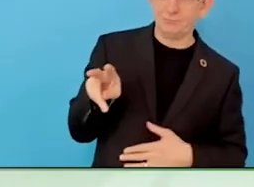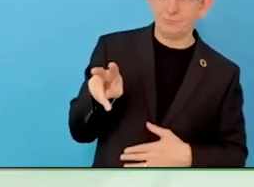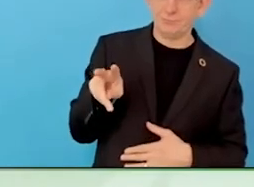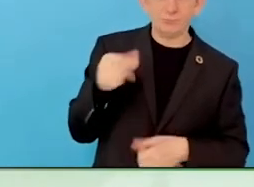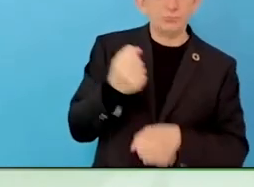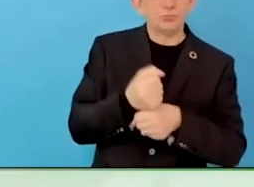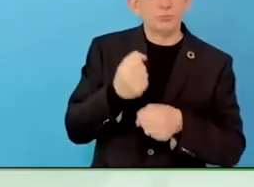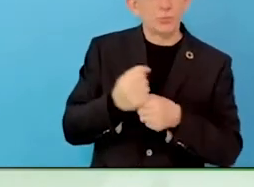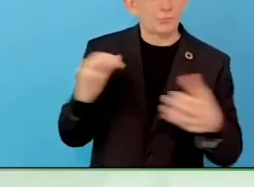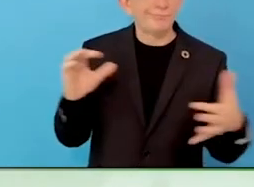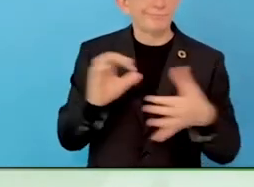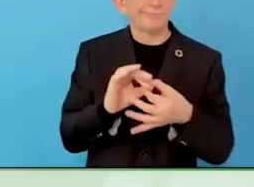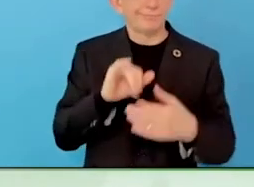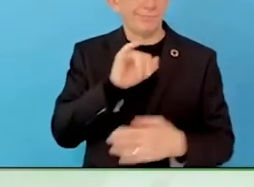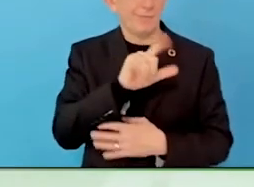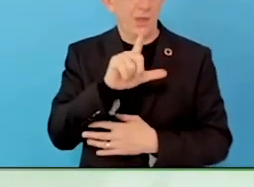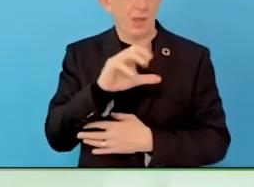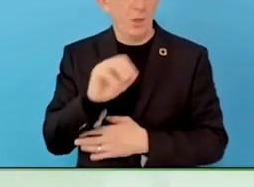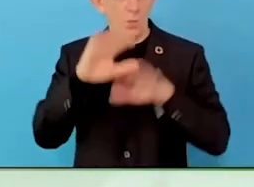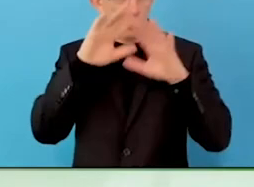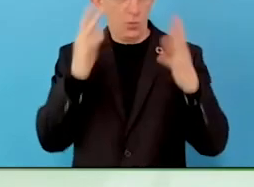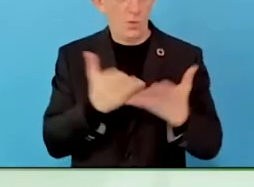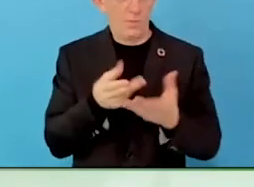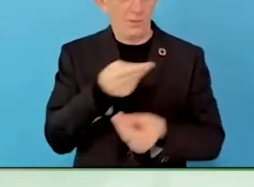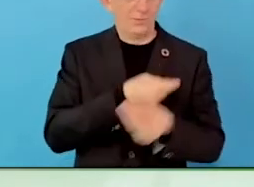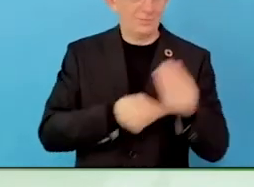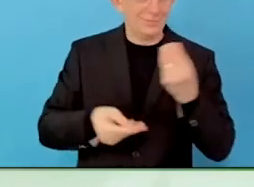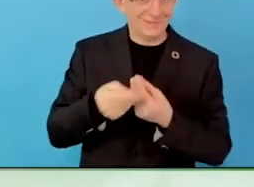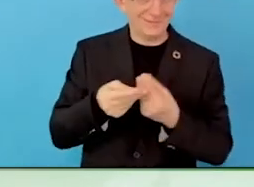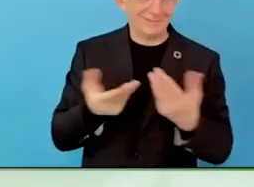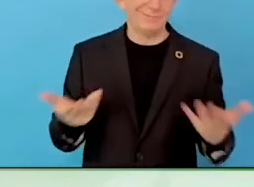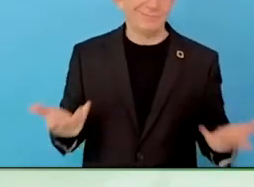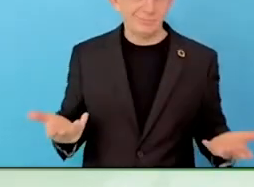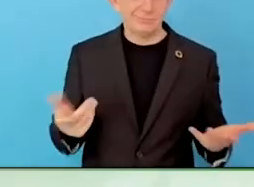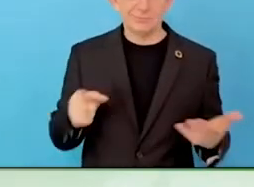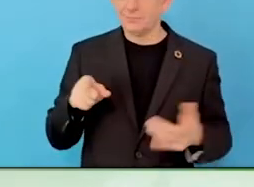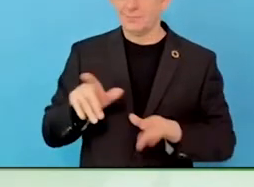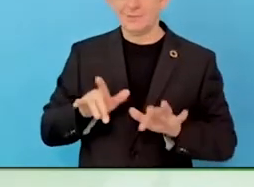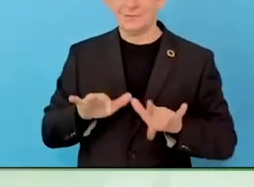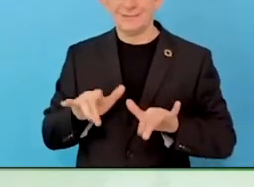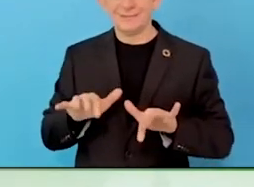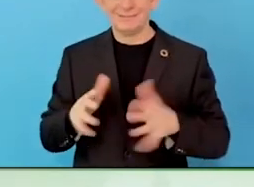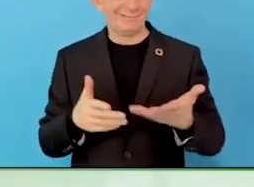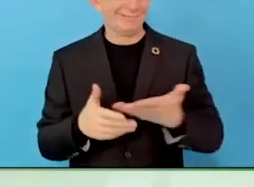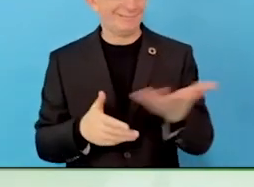which is so fragmented, when you drop in projects, training, you do